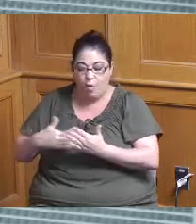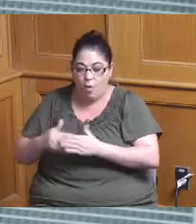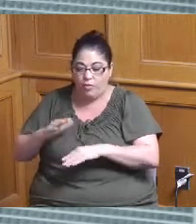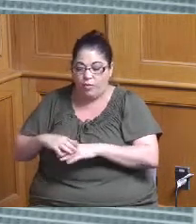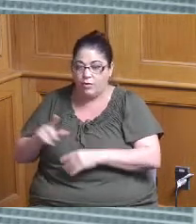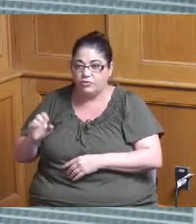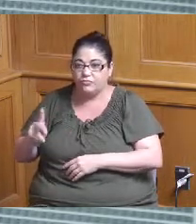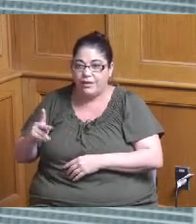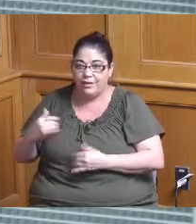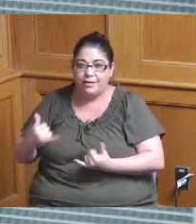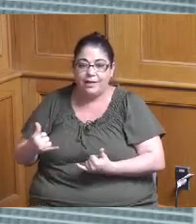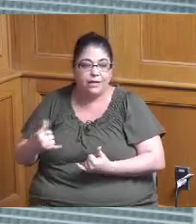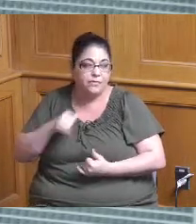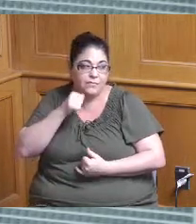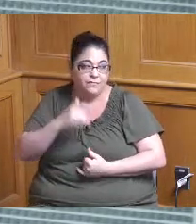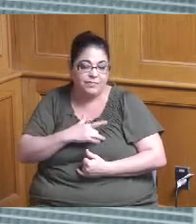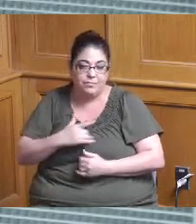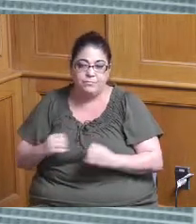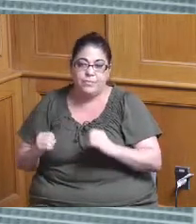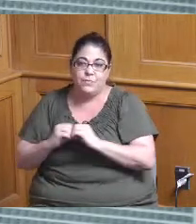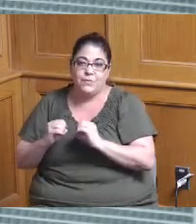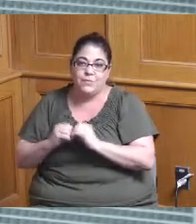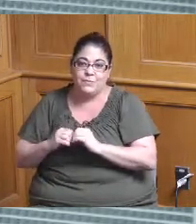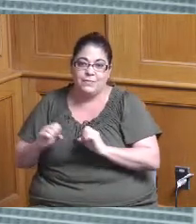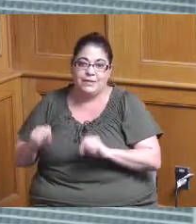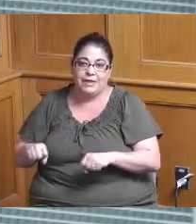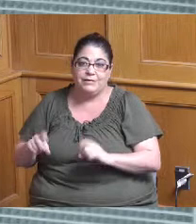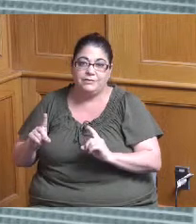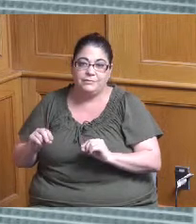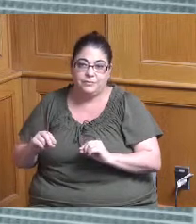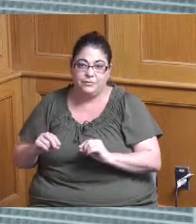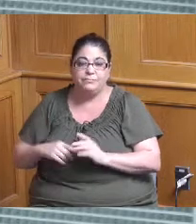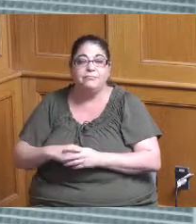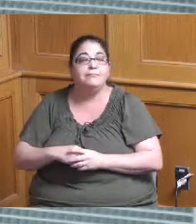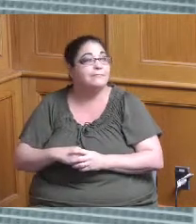there's much more from an accelerating than you know we can do but okay I can provide a little bit